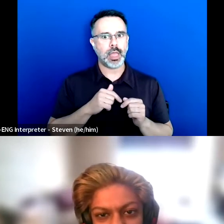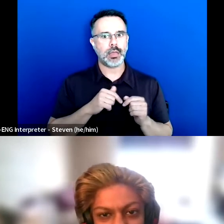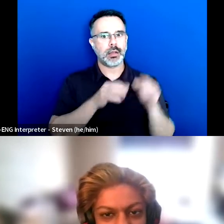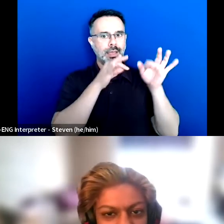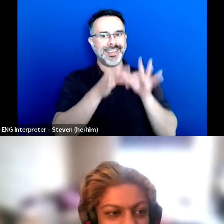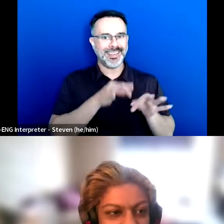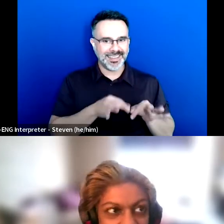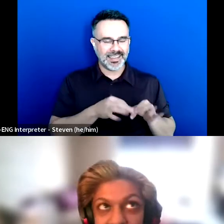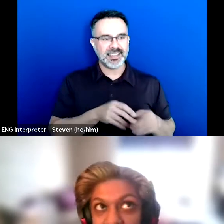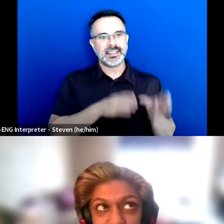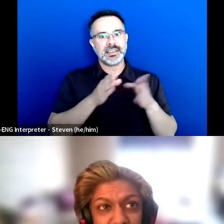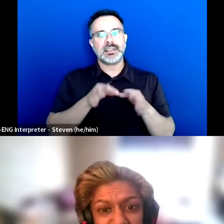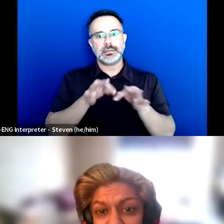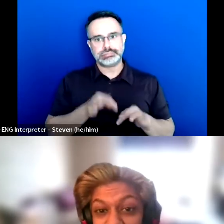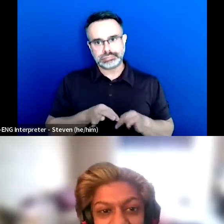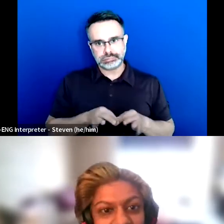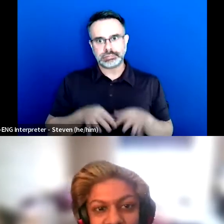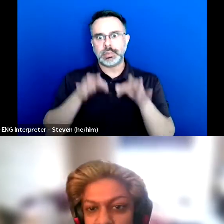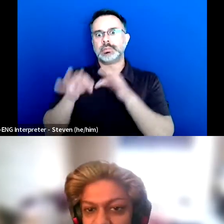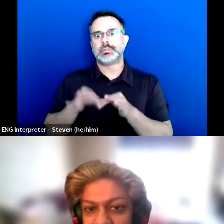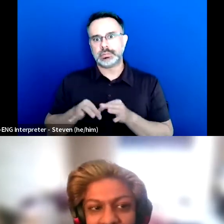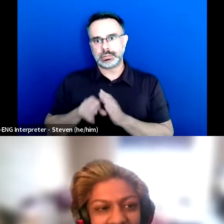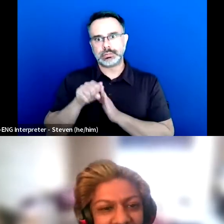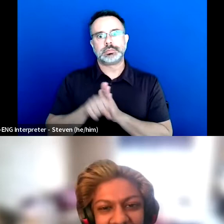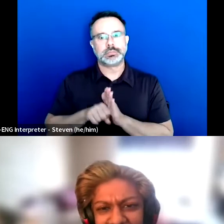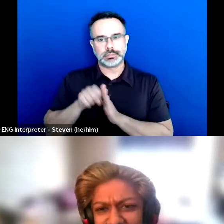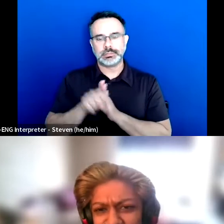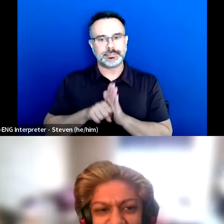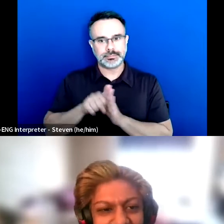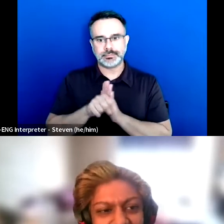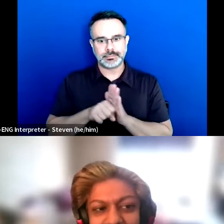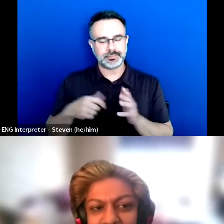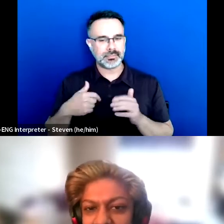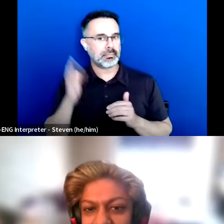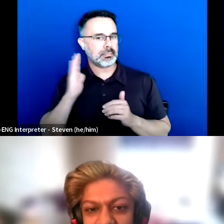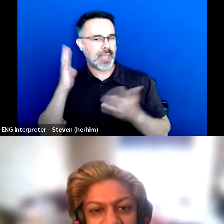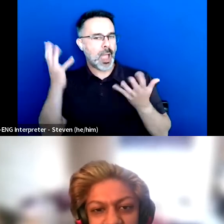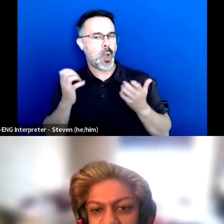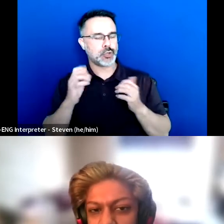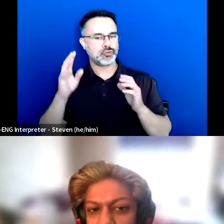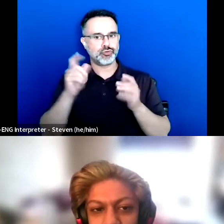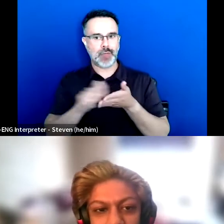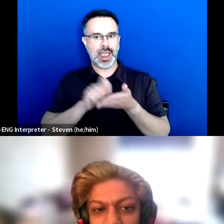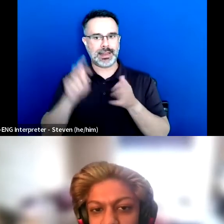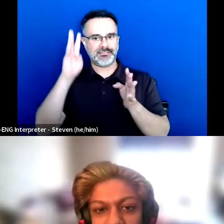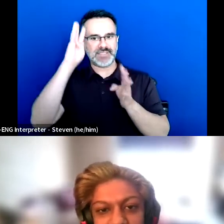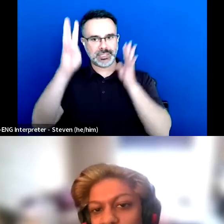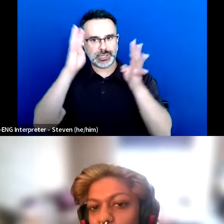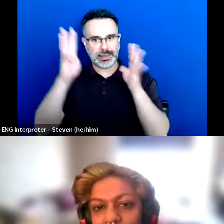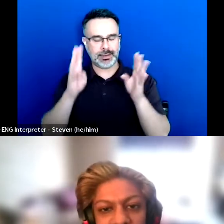And I actually wanted to be in fiction and writing narratives and like writing films